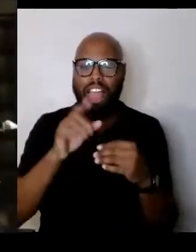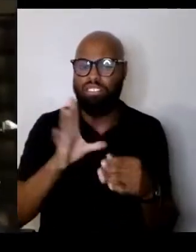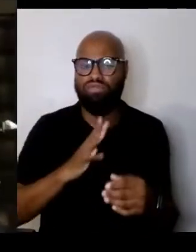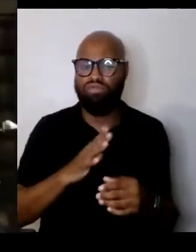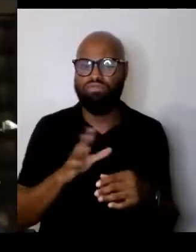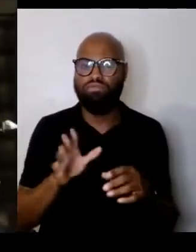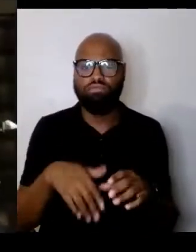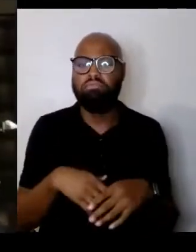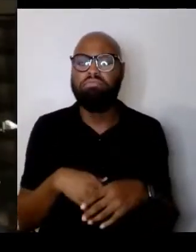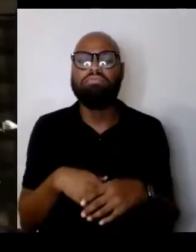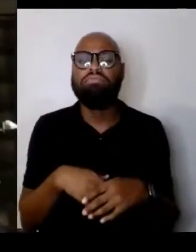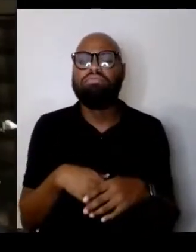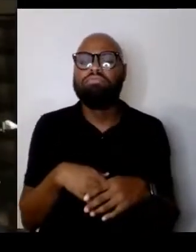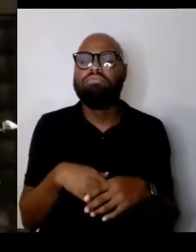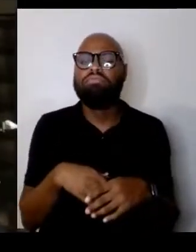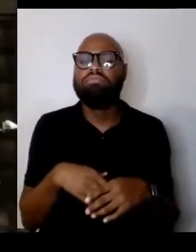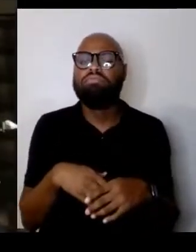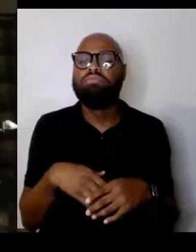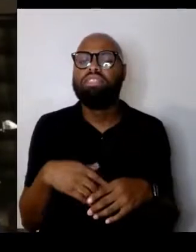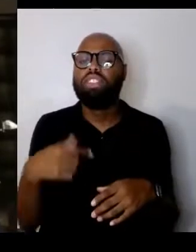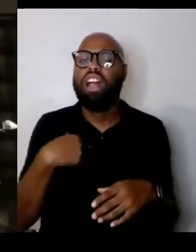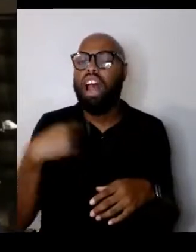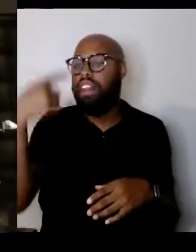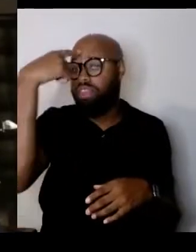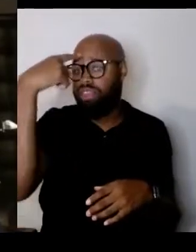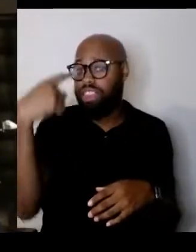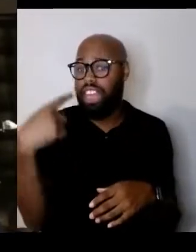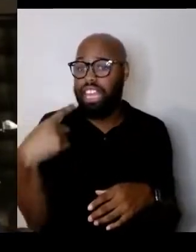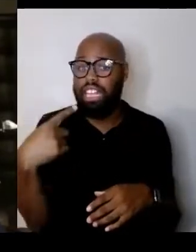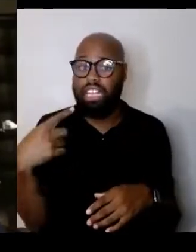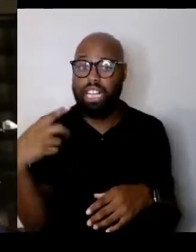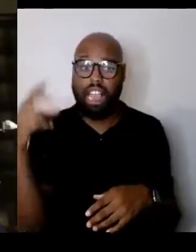Well, I think listening to other people